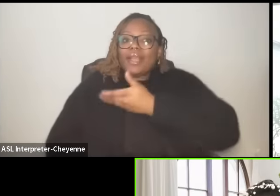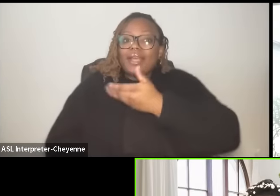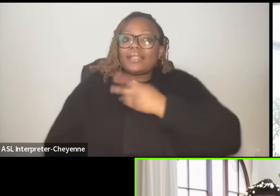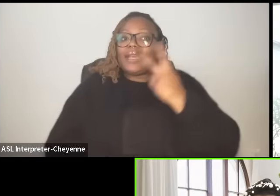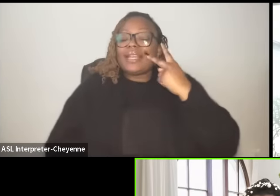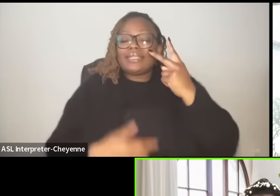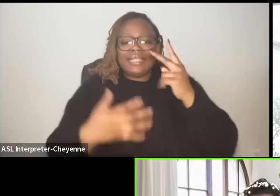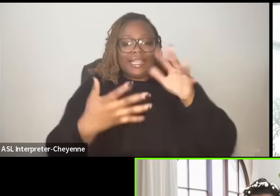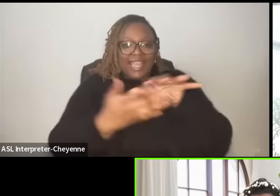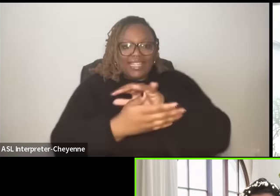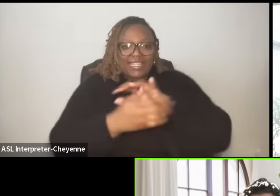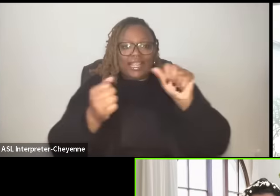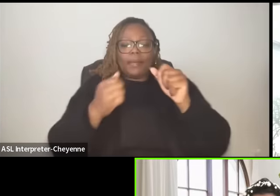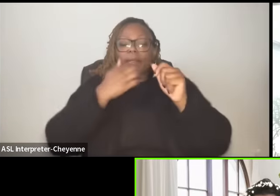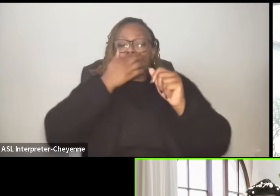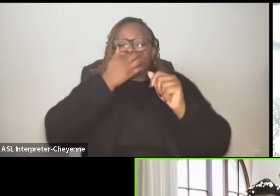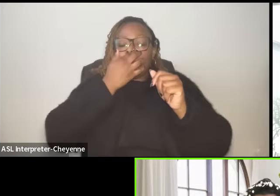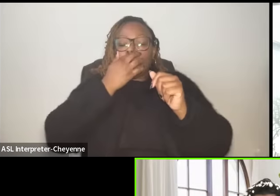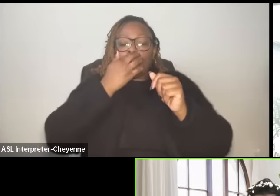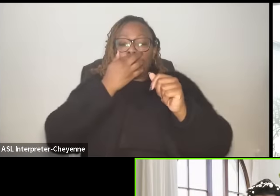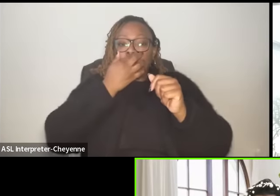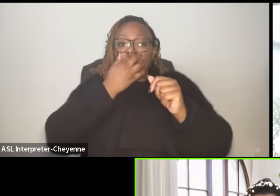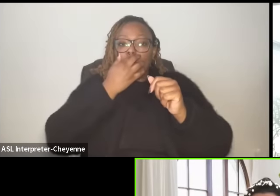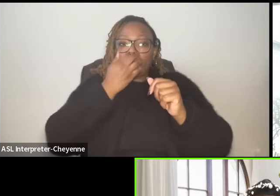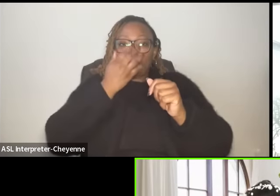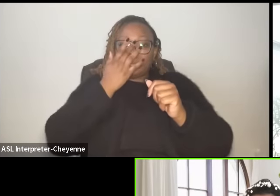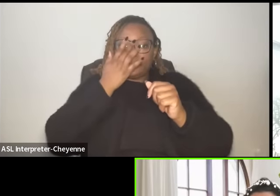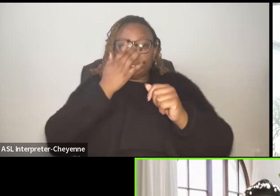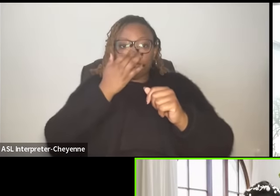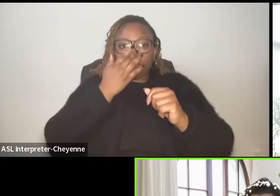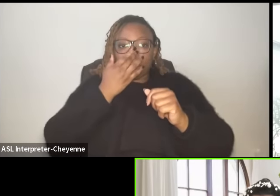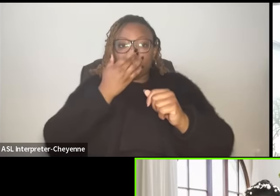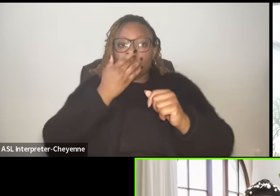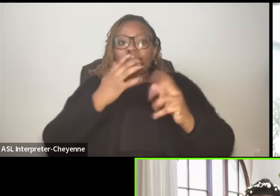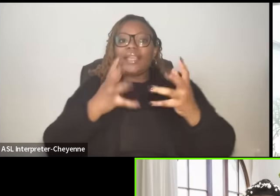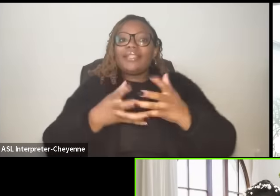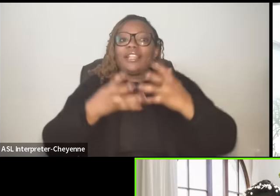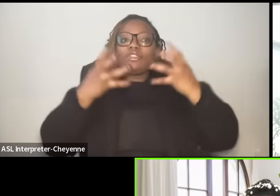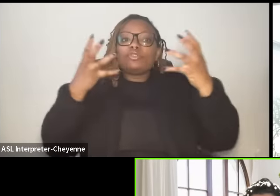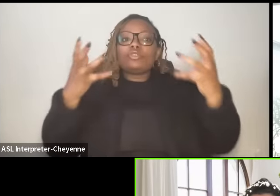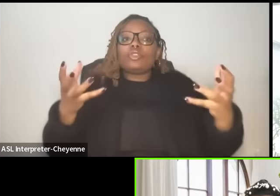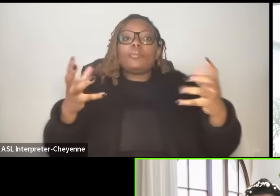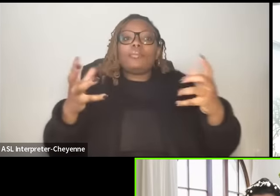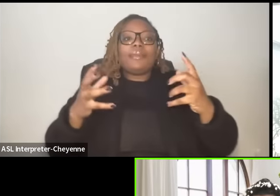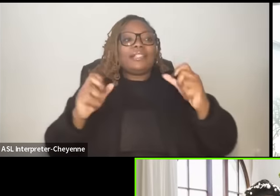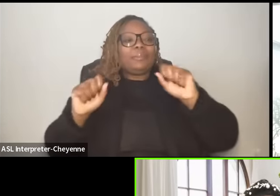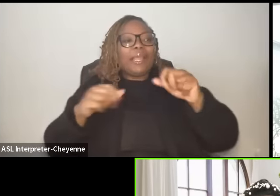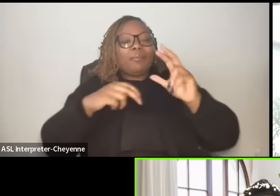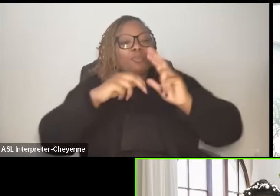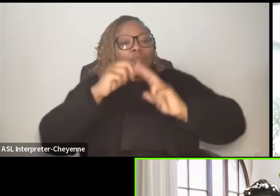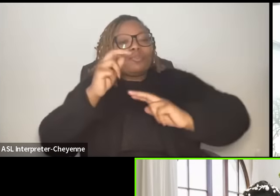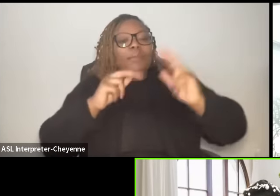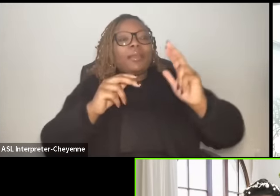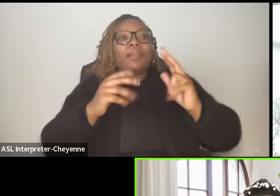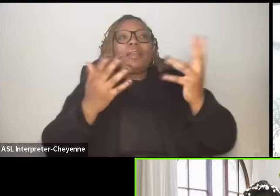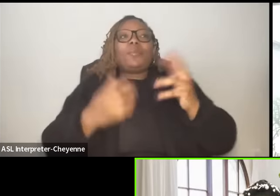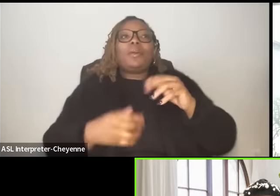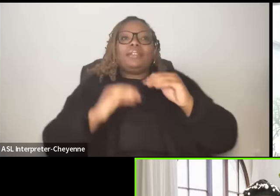because it takes so much to be able to rebuild and what does sustainable rebuilding actually